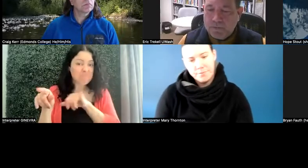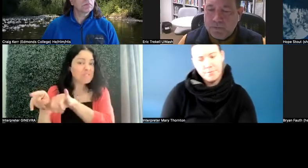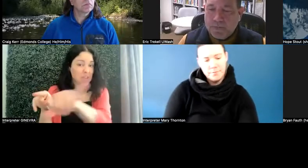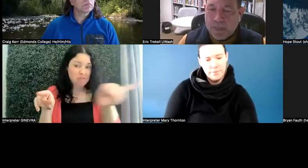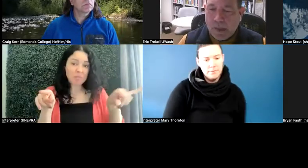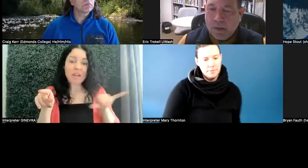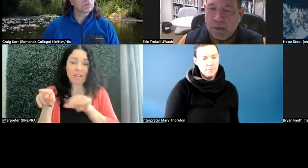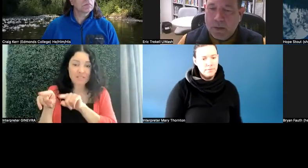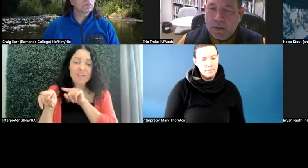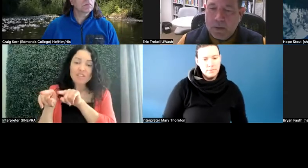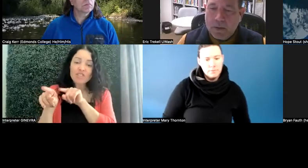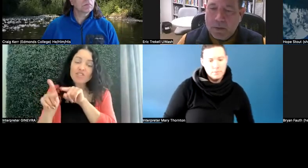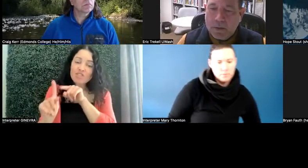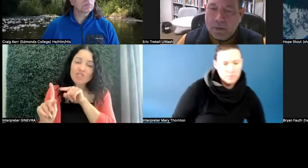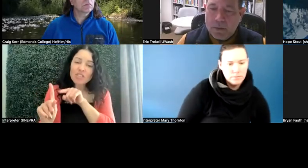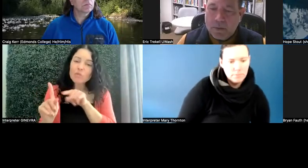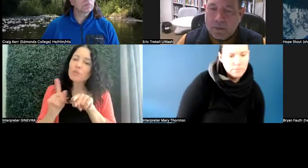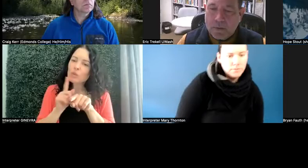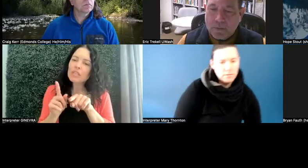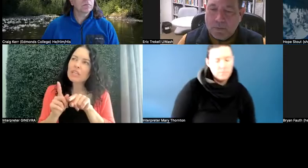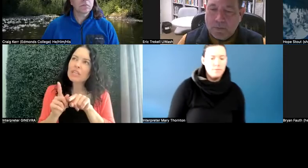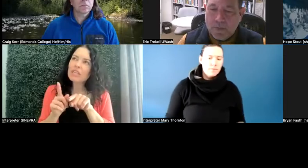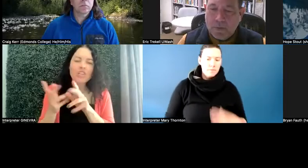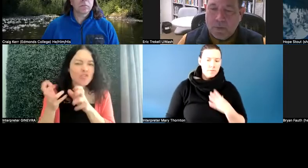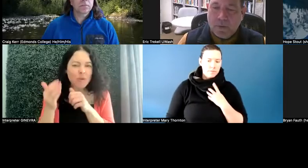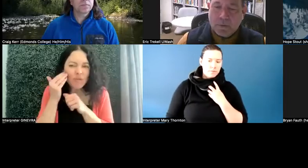was really invested in-- she wanted to know expectations.